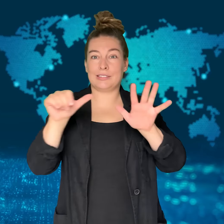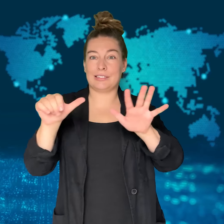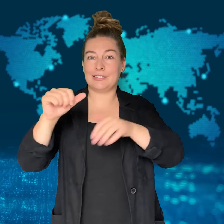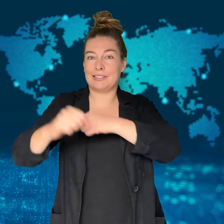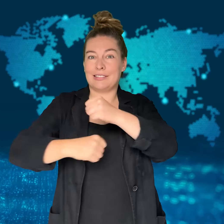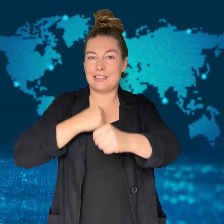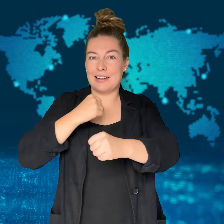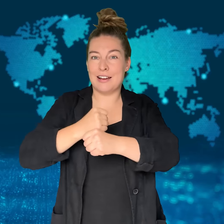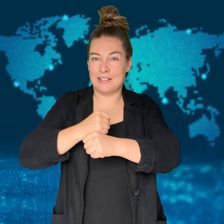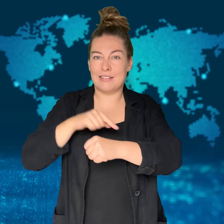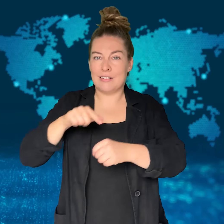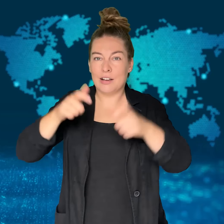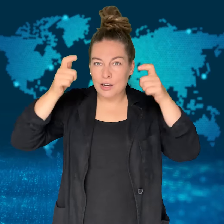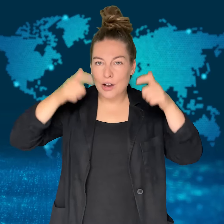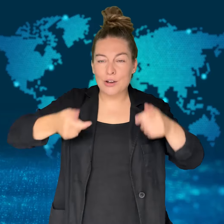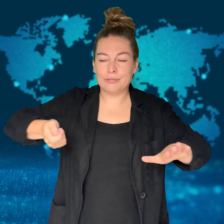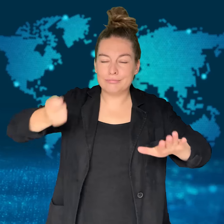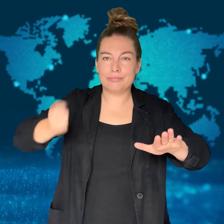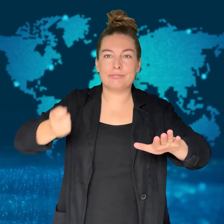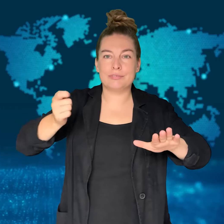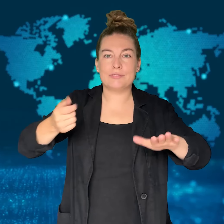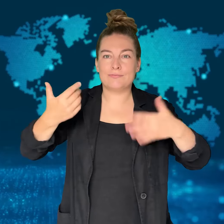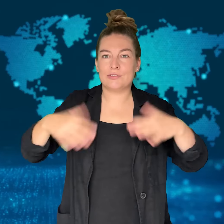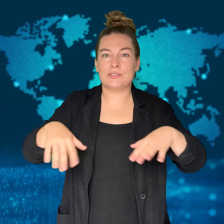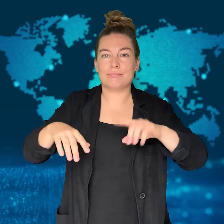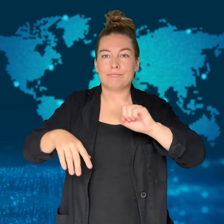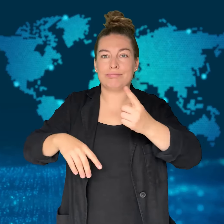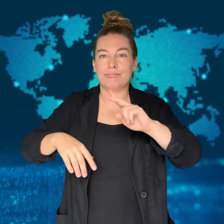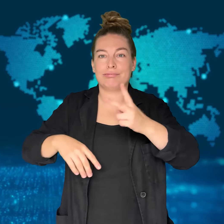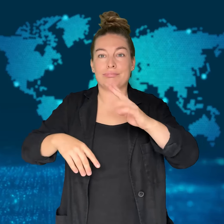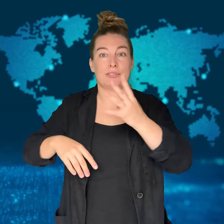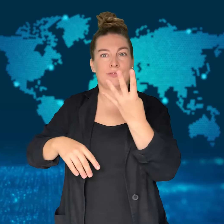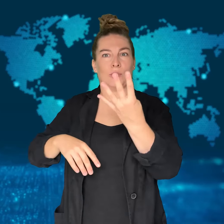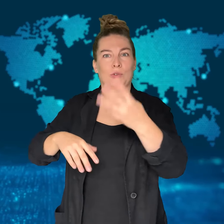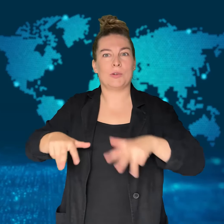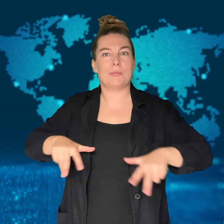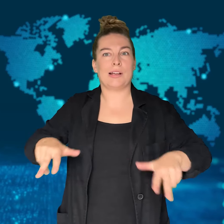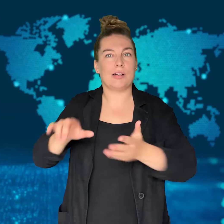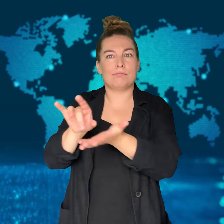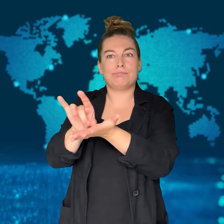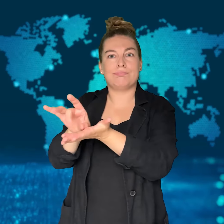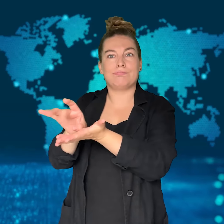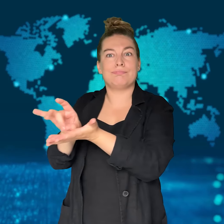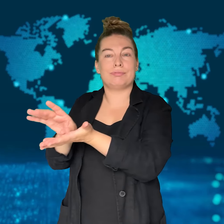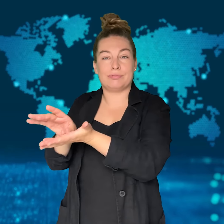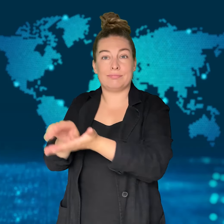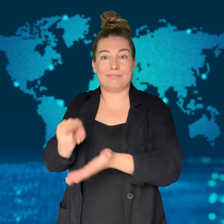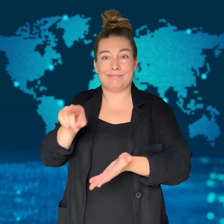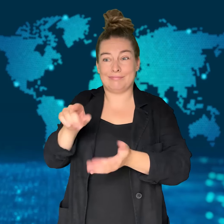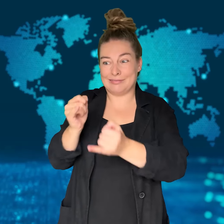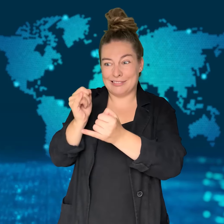He is the fourth prime minister to be removed by the court in 16 years.